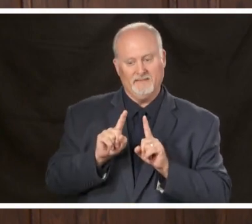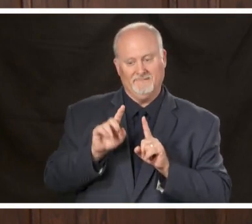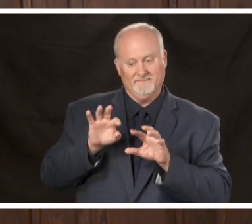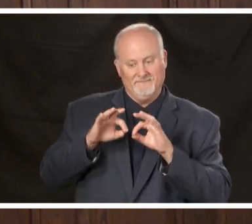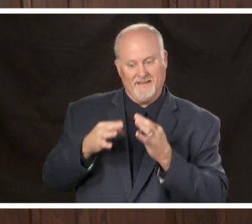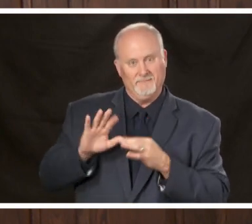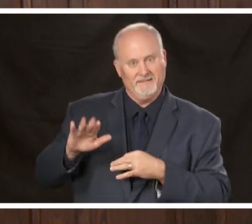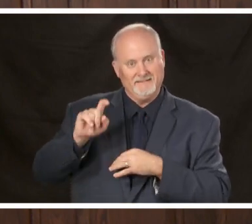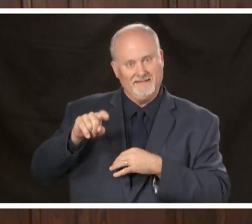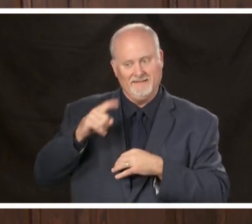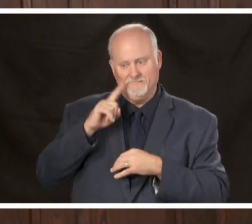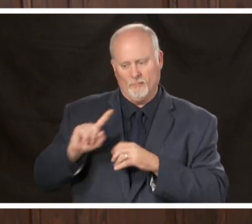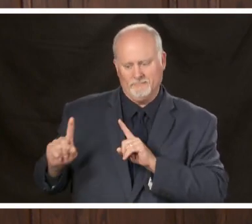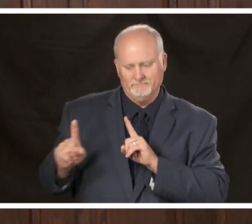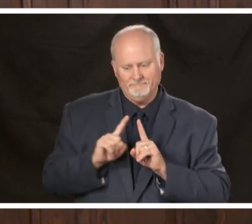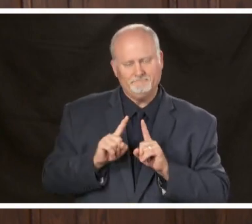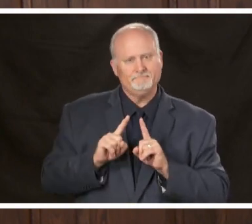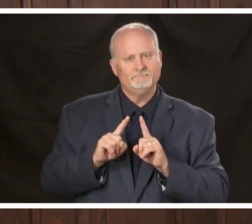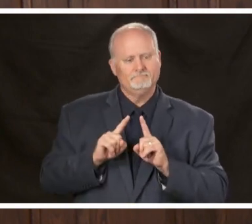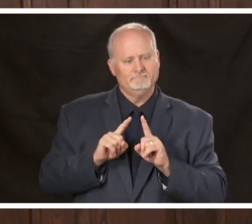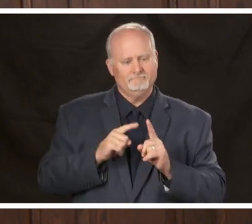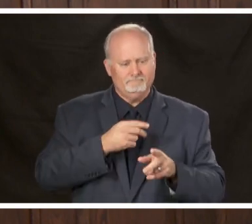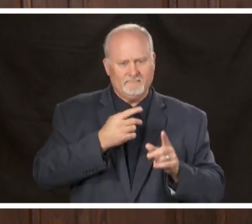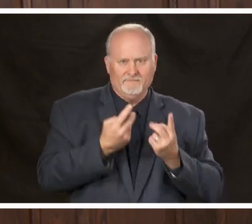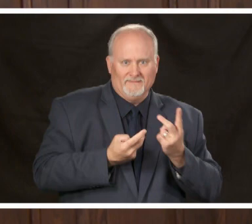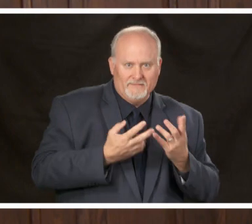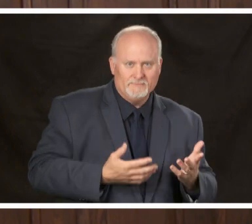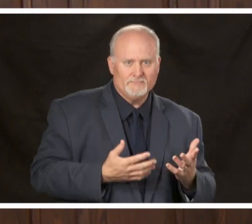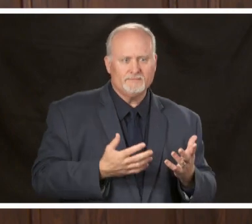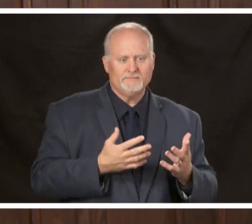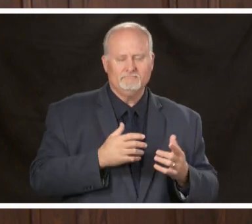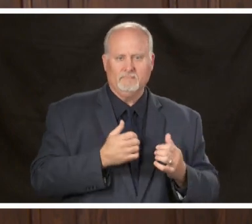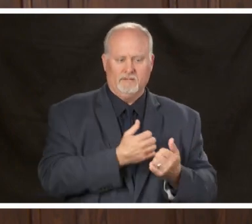for compassionate care visitors and to have a loved one with them during very